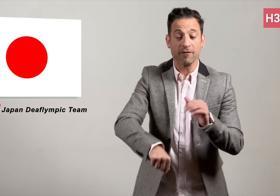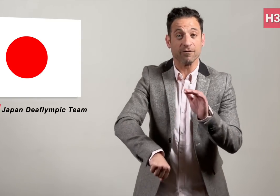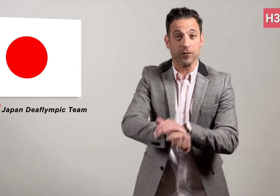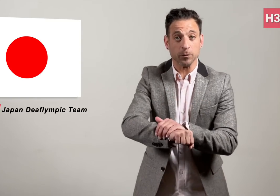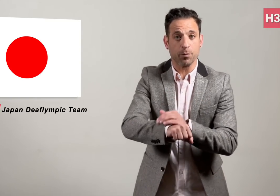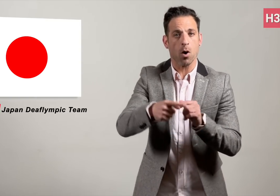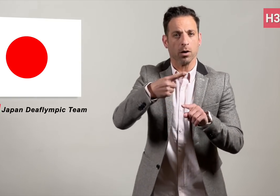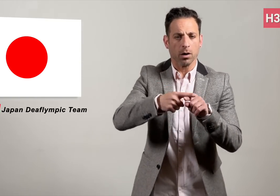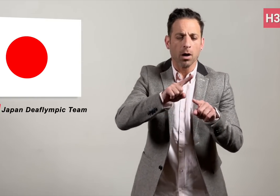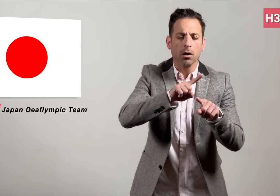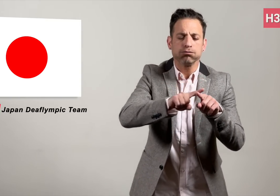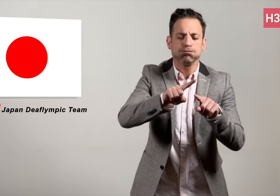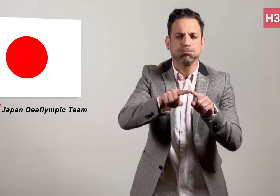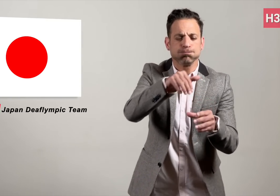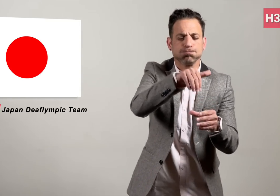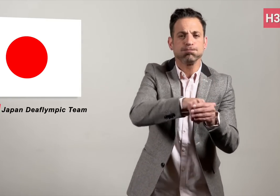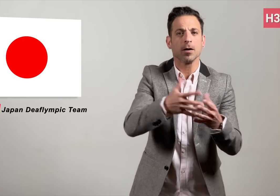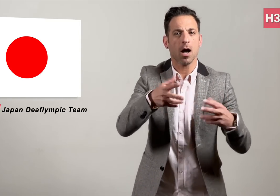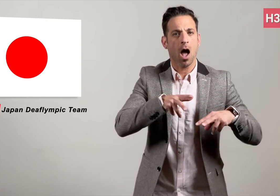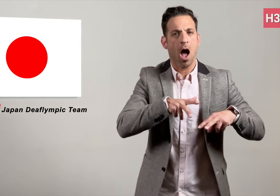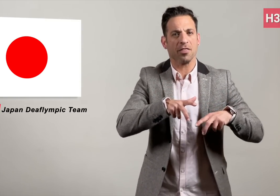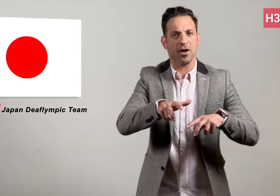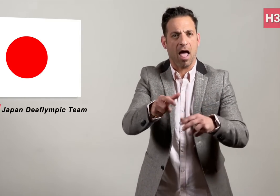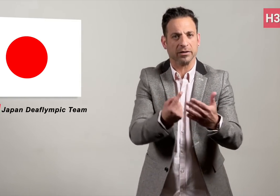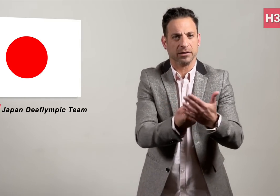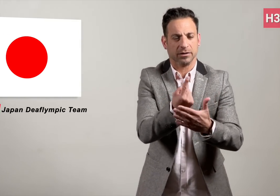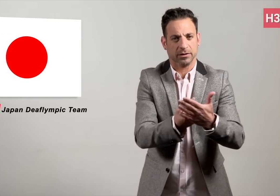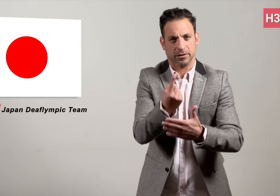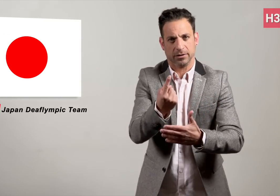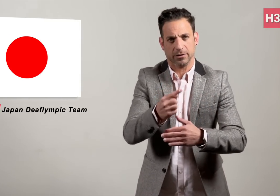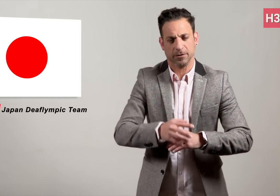Woman Football and Athletics events.